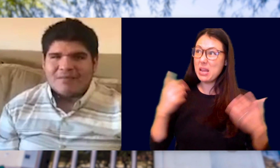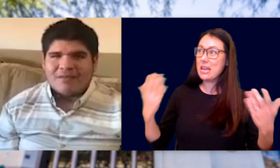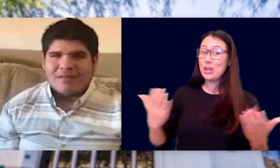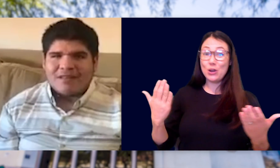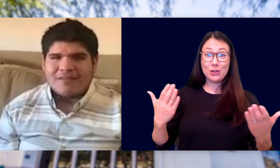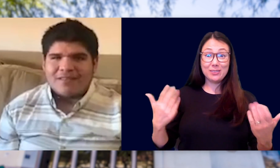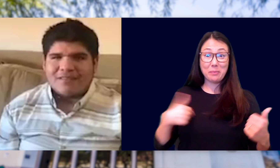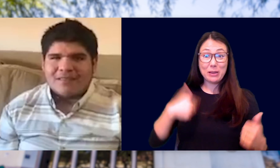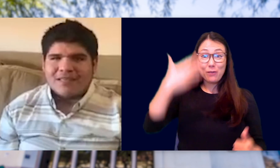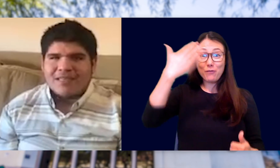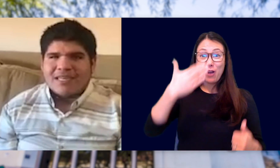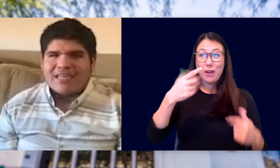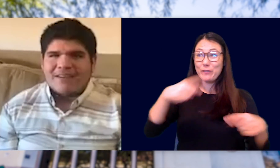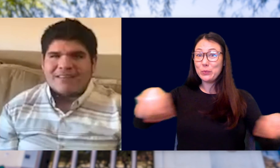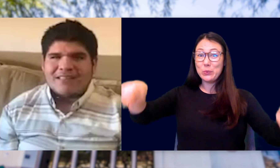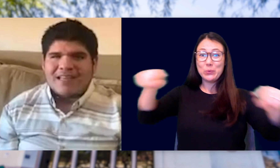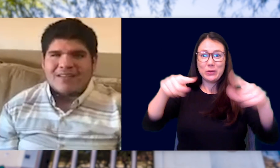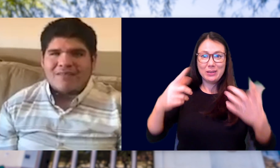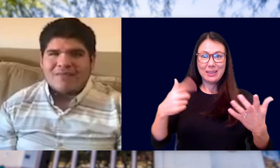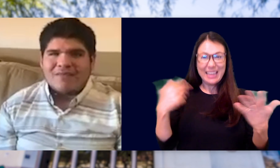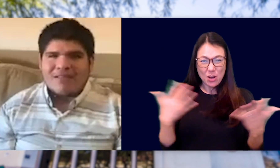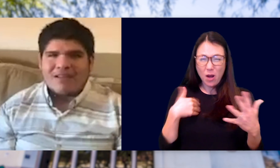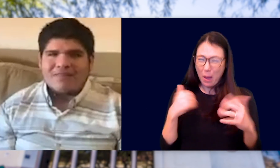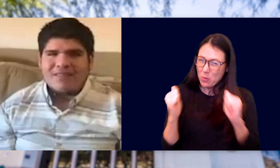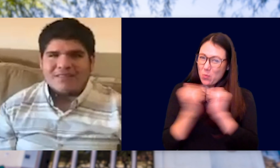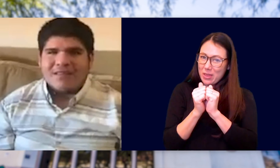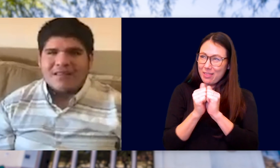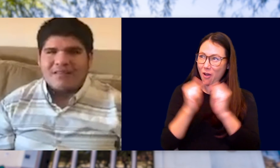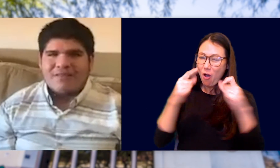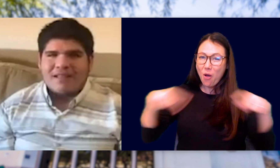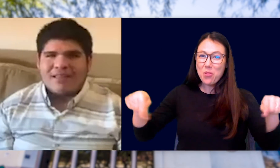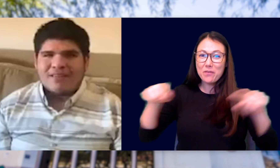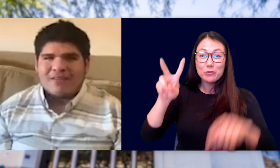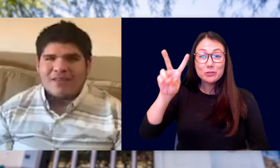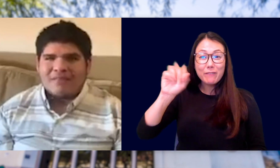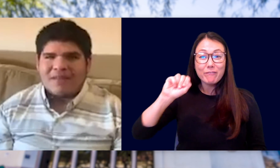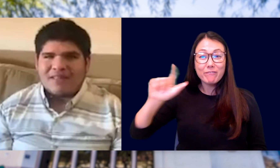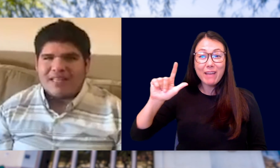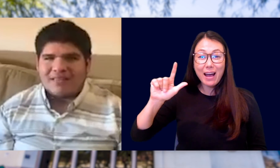THIS MOMENT WITH ALL OF YOU. HERE I STAND, WITH ALL OF YOU. THE VALEDICTORIAN OF MY CLASS.